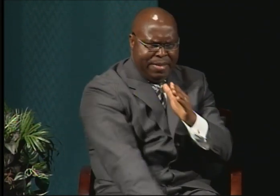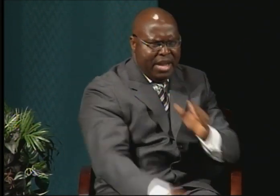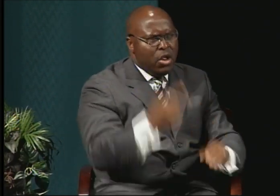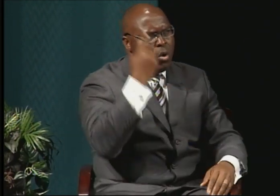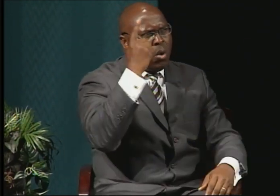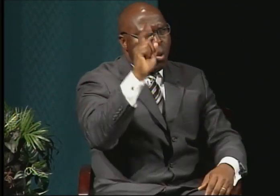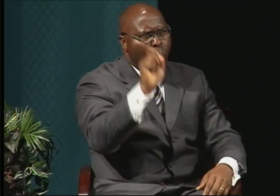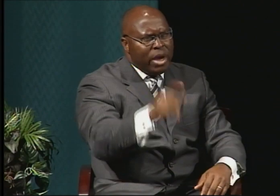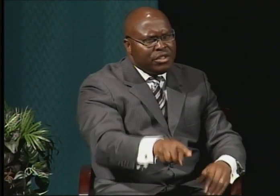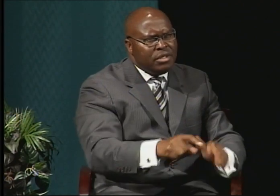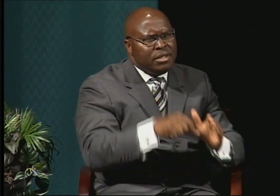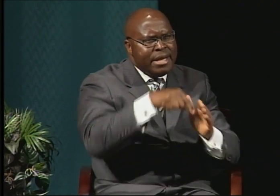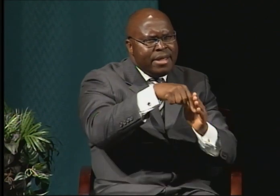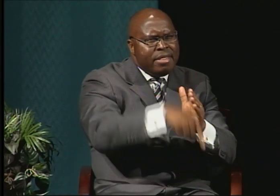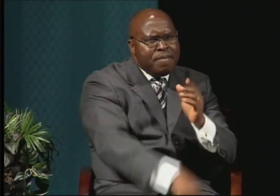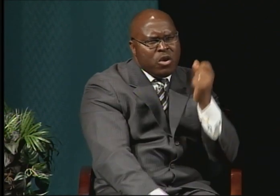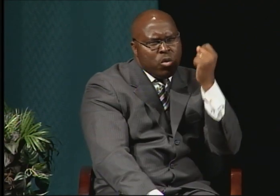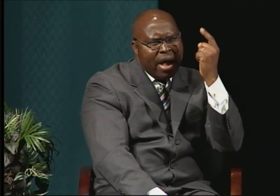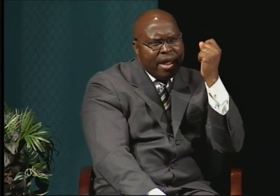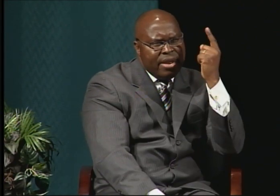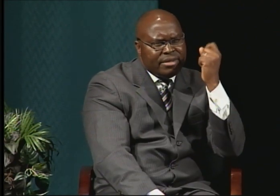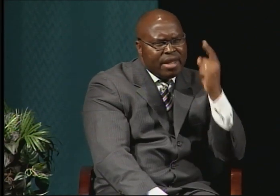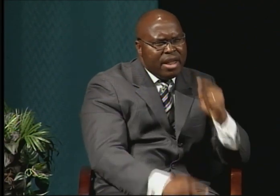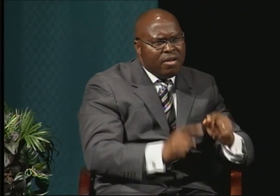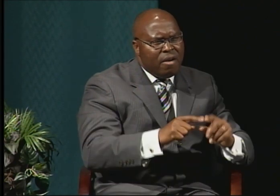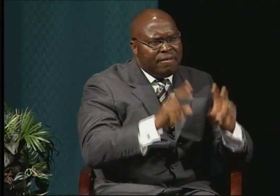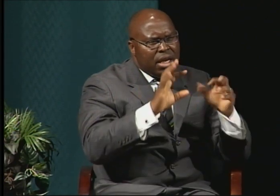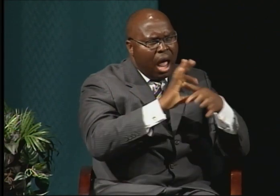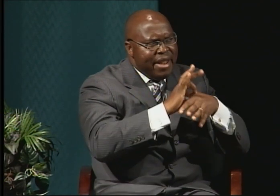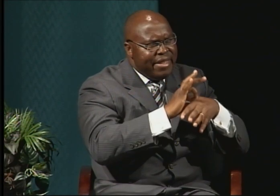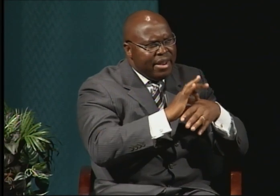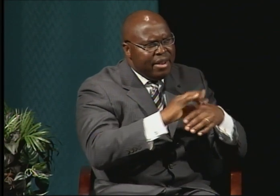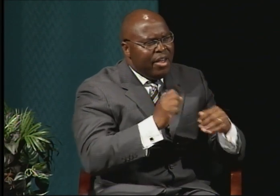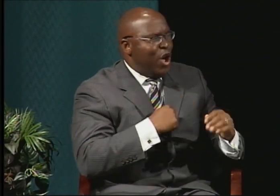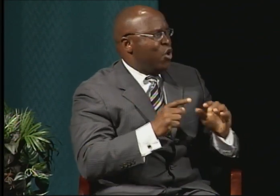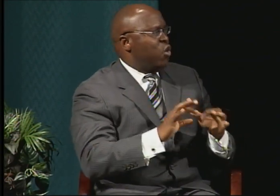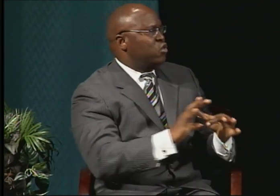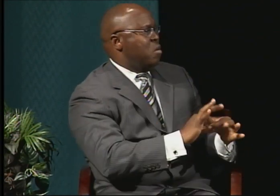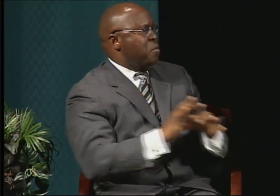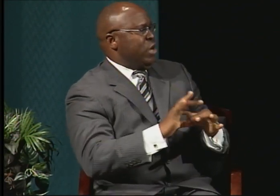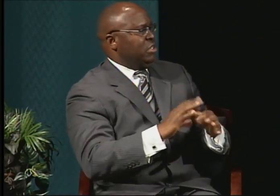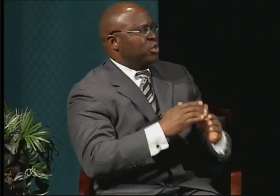And so I was able to relate the theory and the practice.